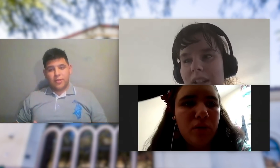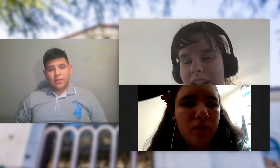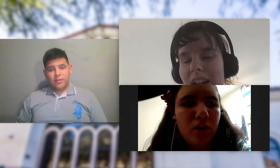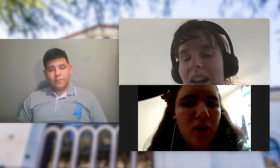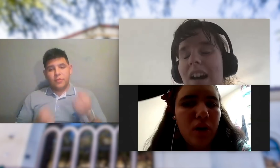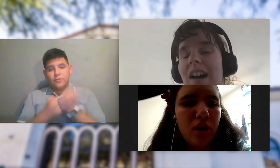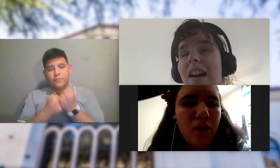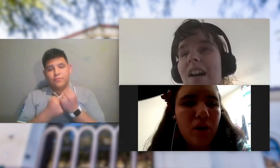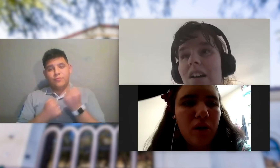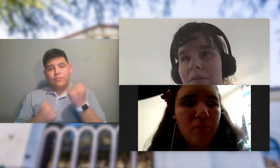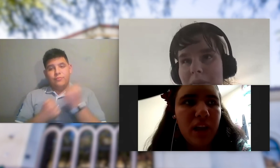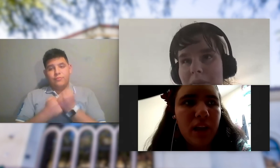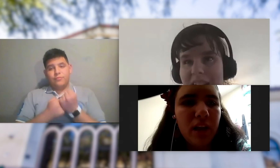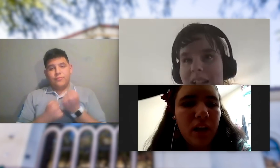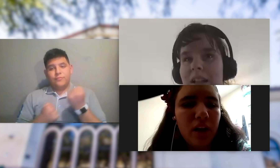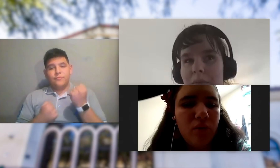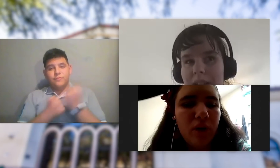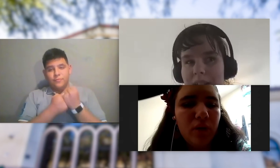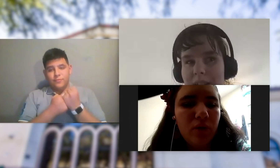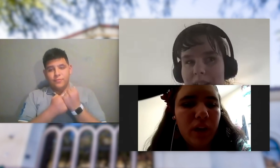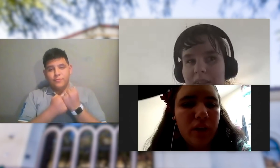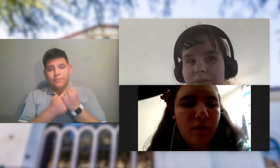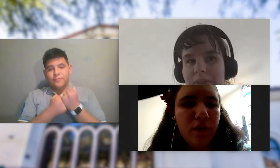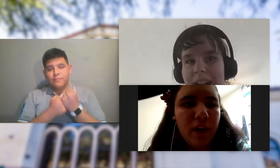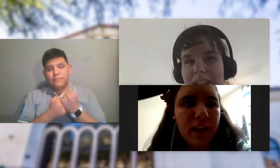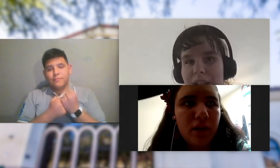CALL ME. WHEN YOU NEED A FRIEND